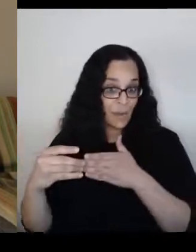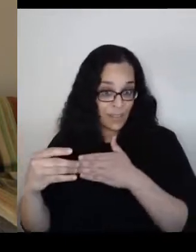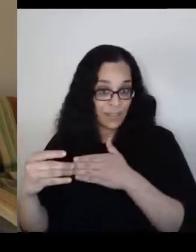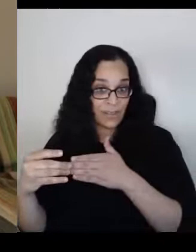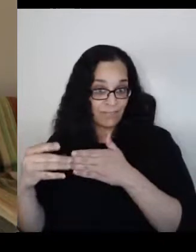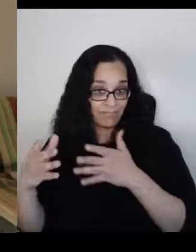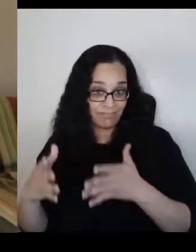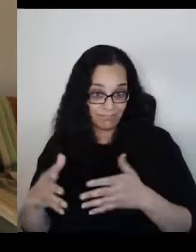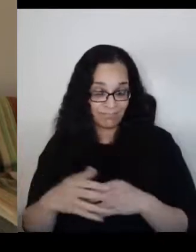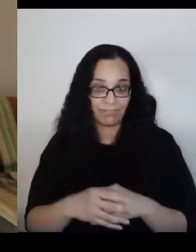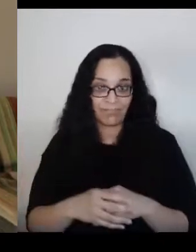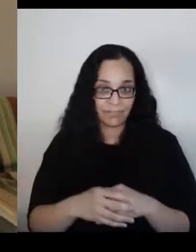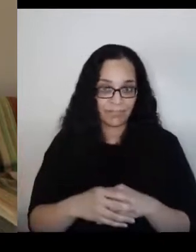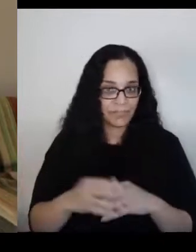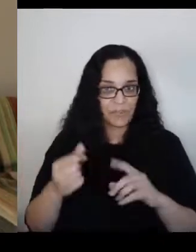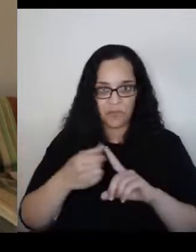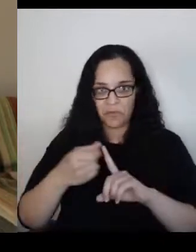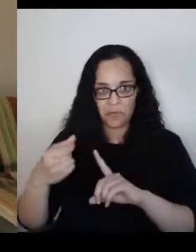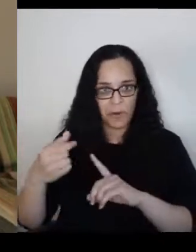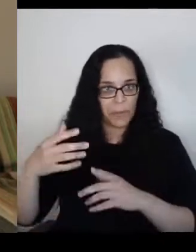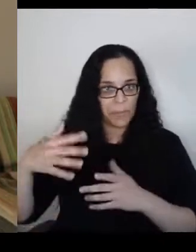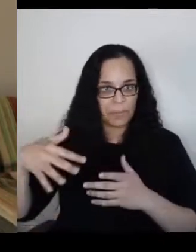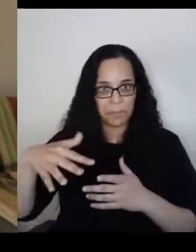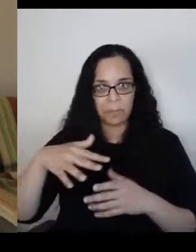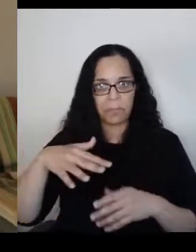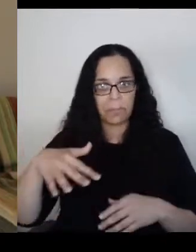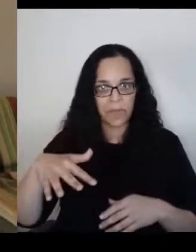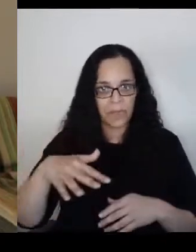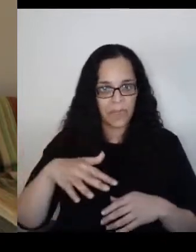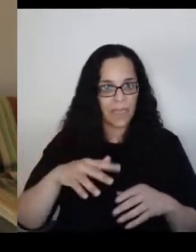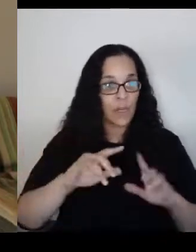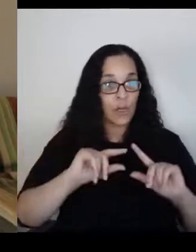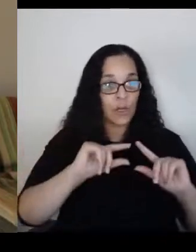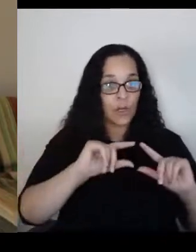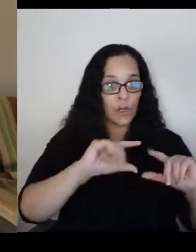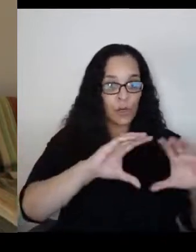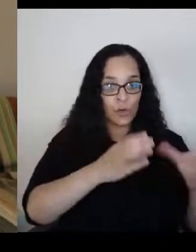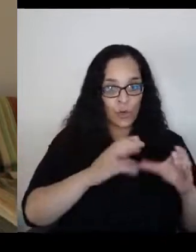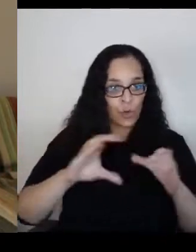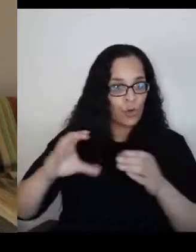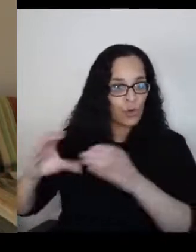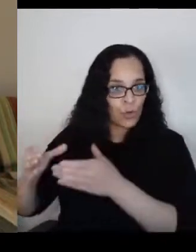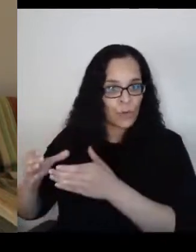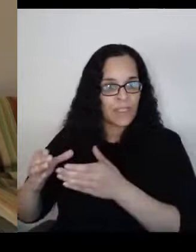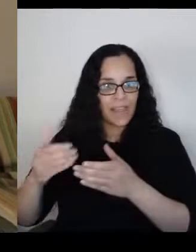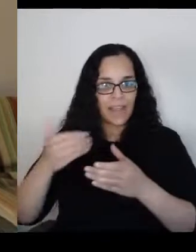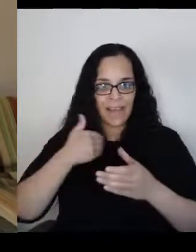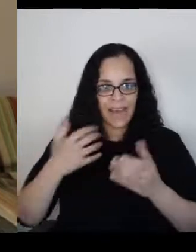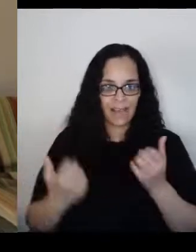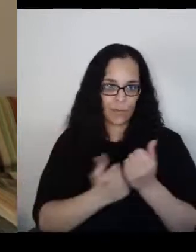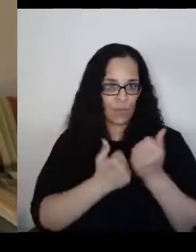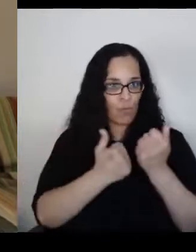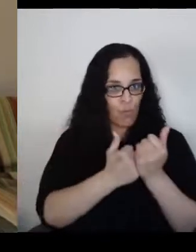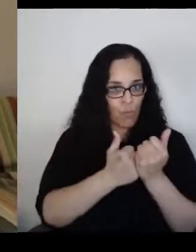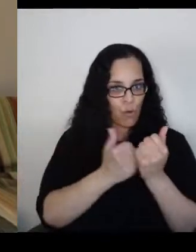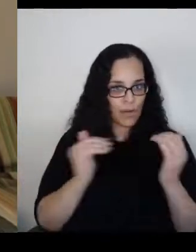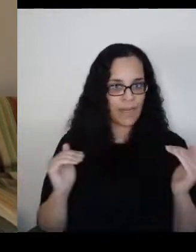From groups that stand for justice and humanity.